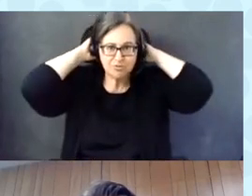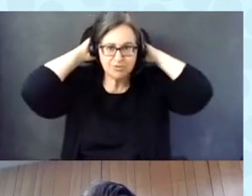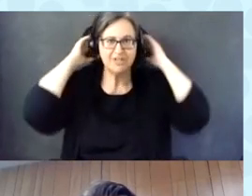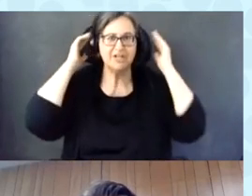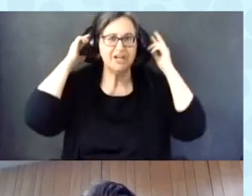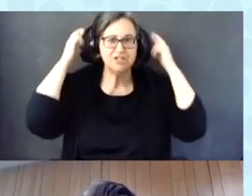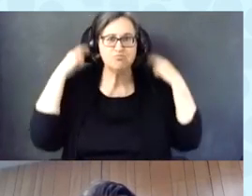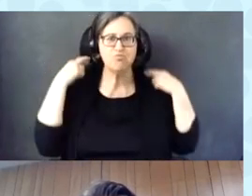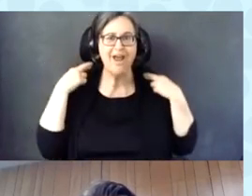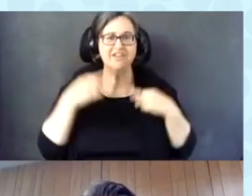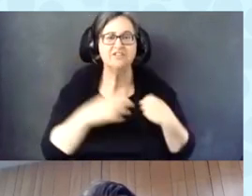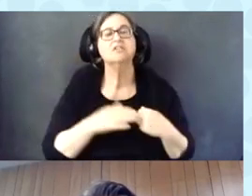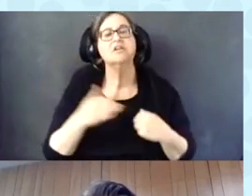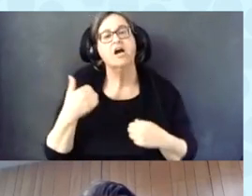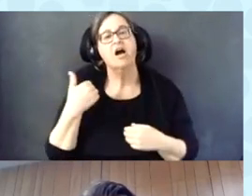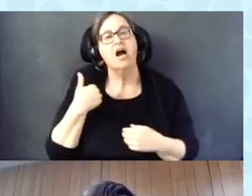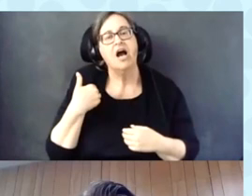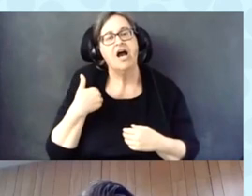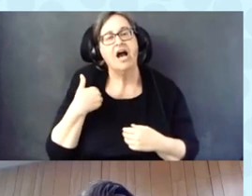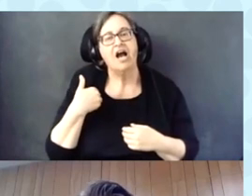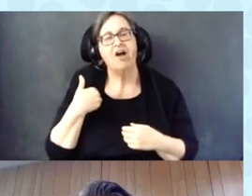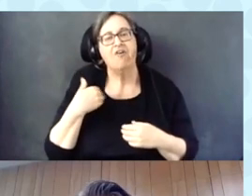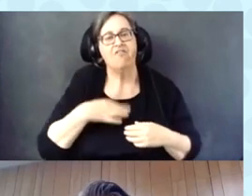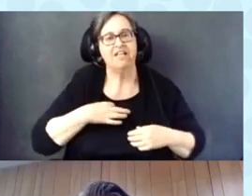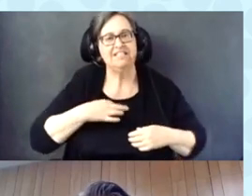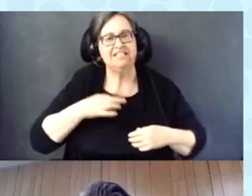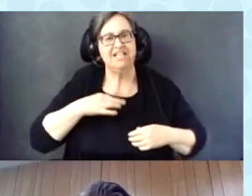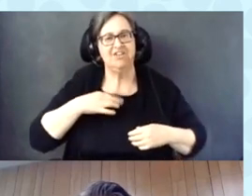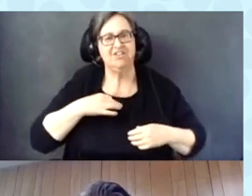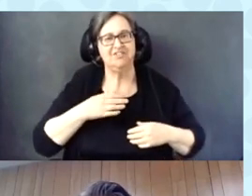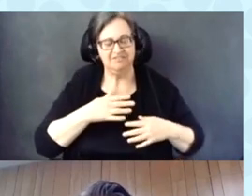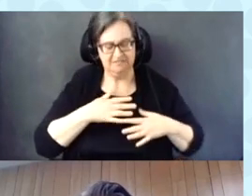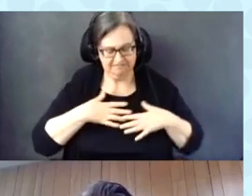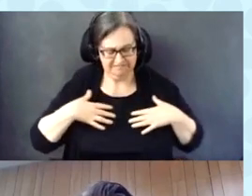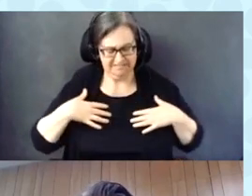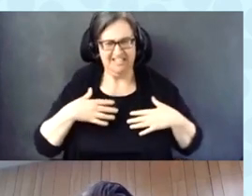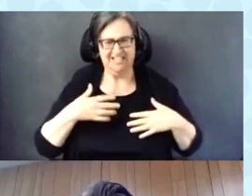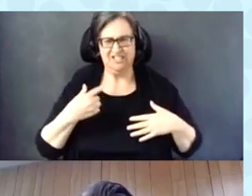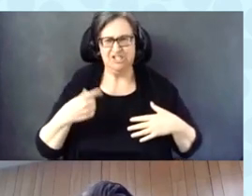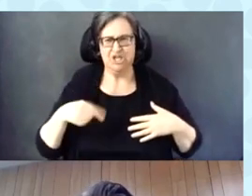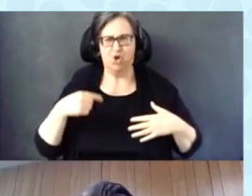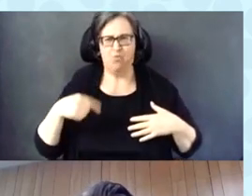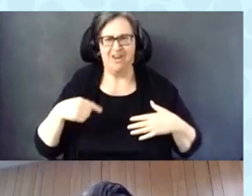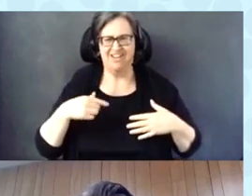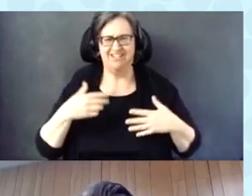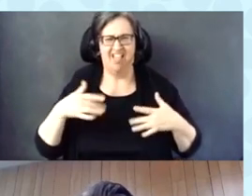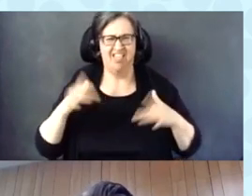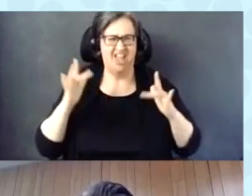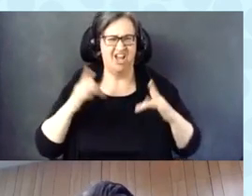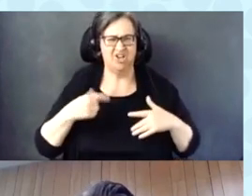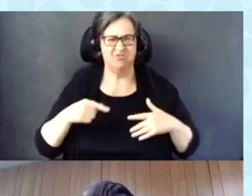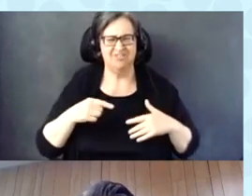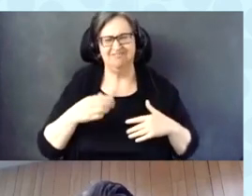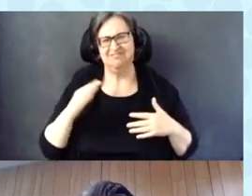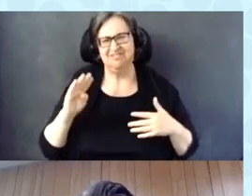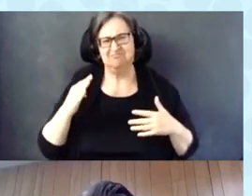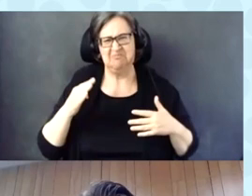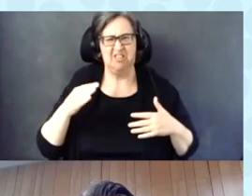I have a top that has sort of a light green background and bluish and Black issue, and